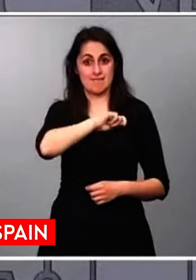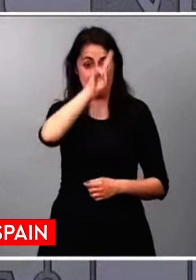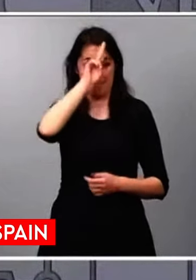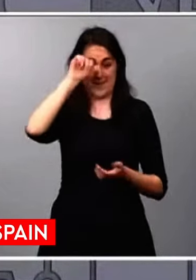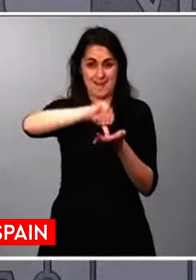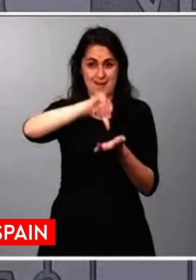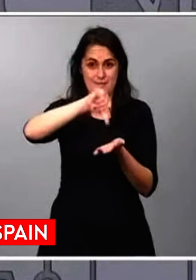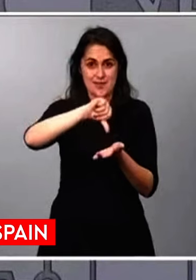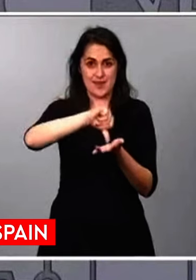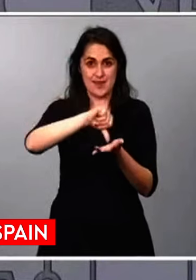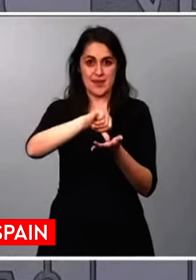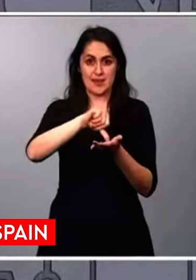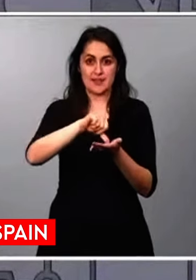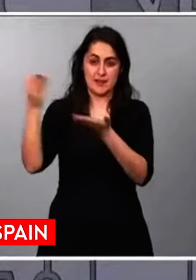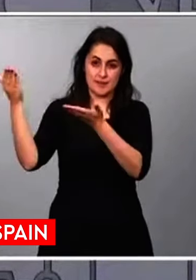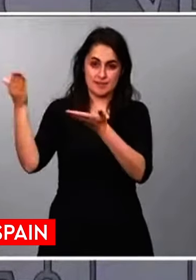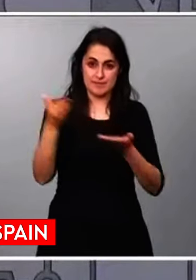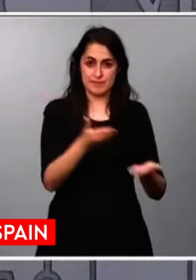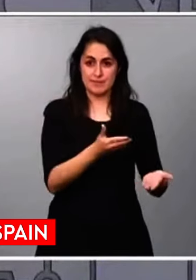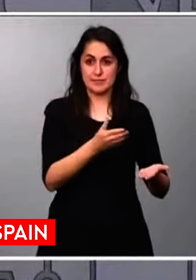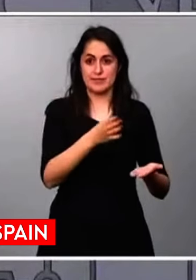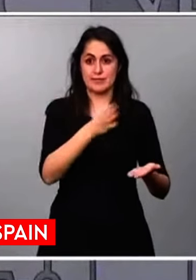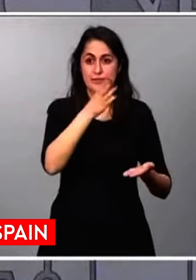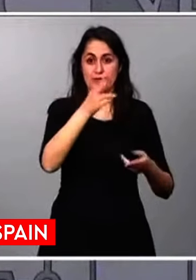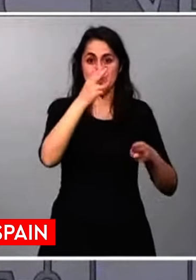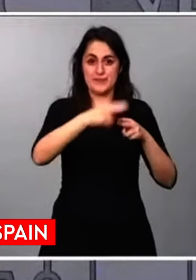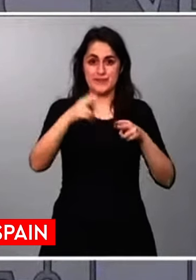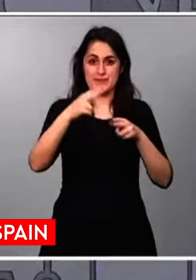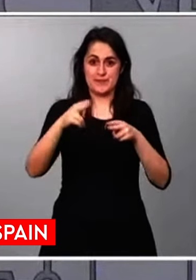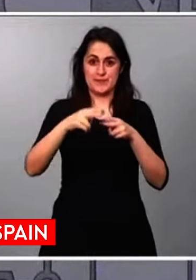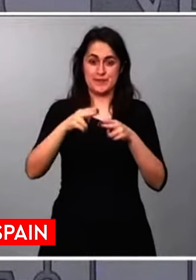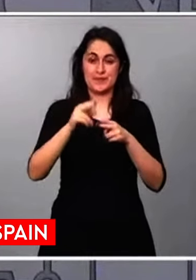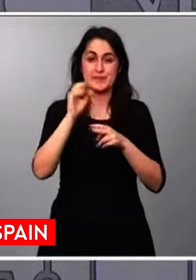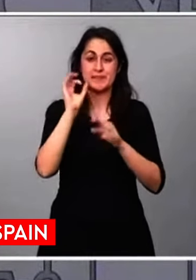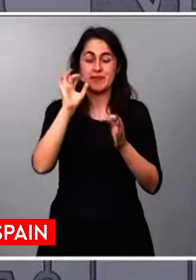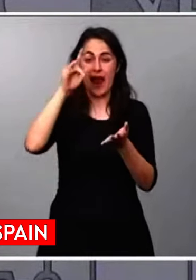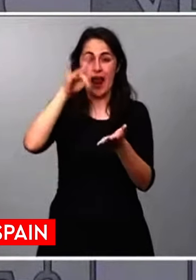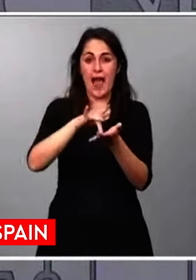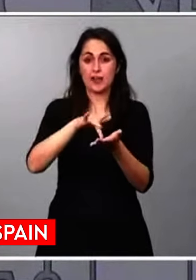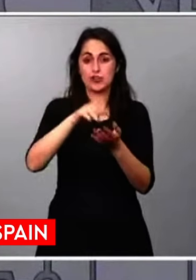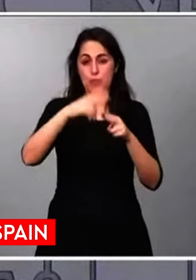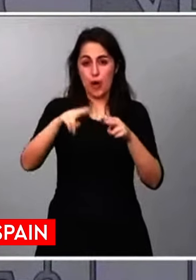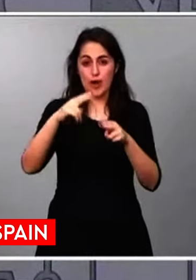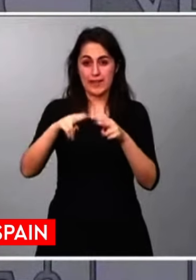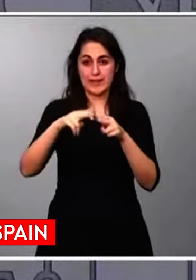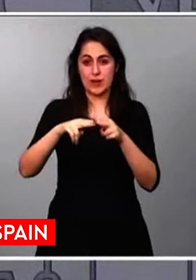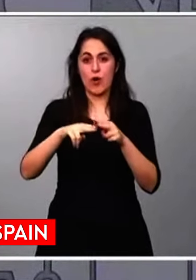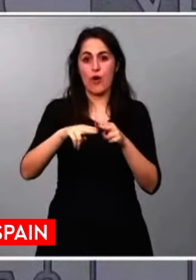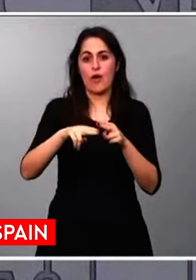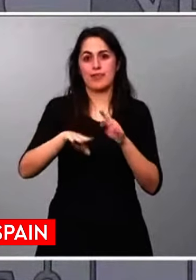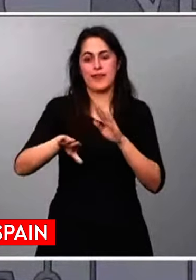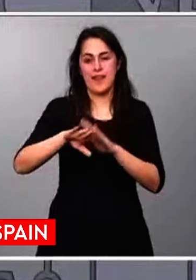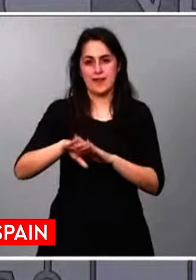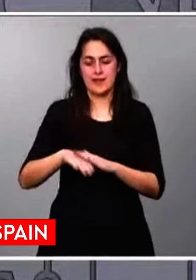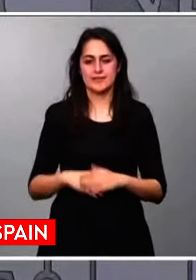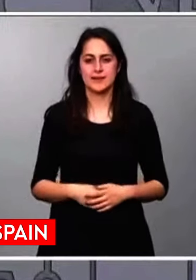to participate in a political event of the extreme right. He has been treated with all the respect and difference of life,